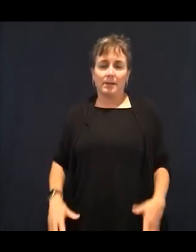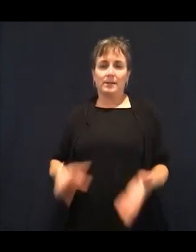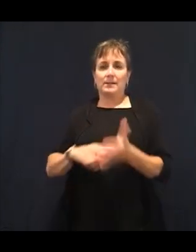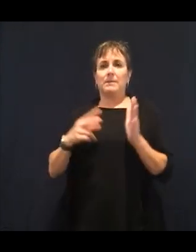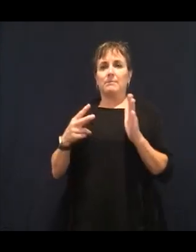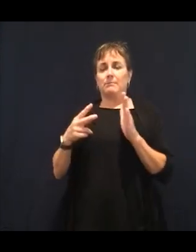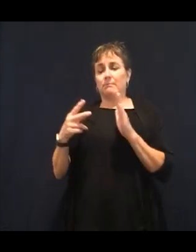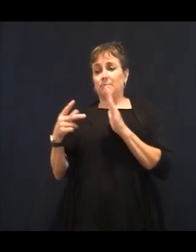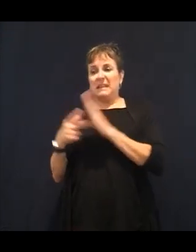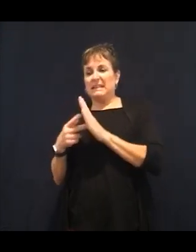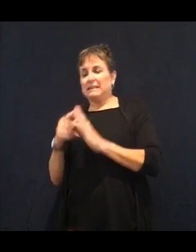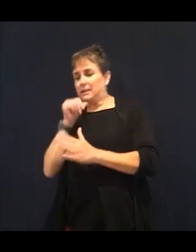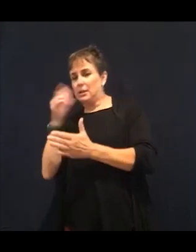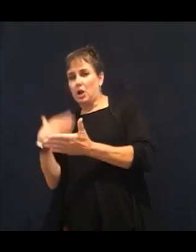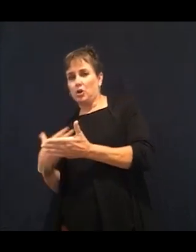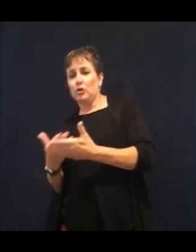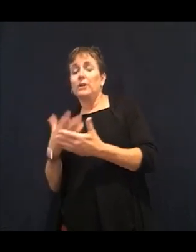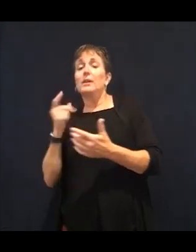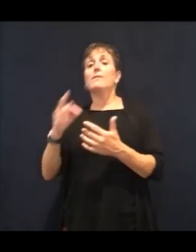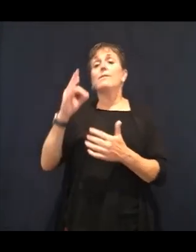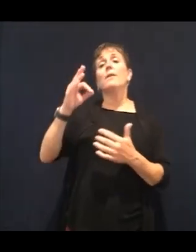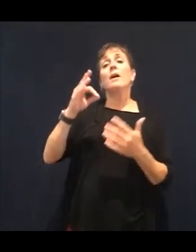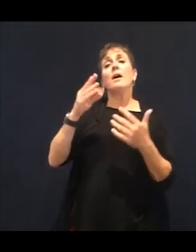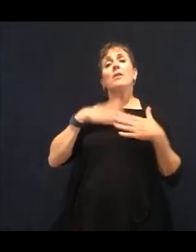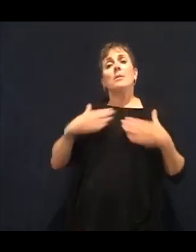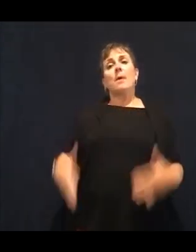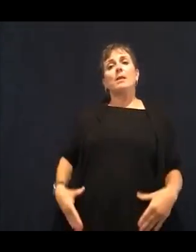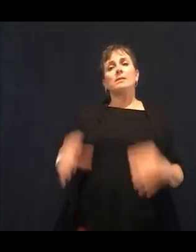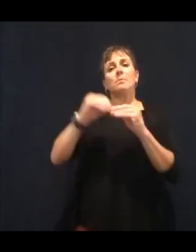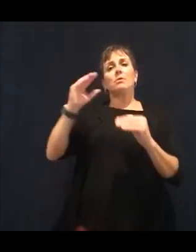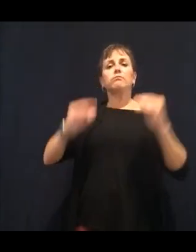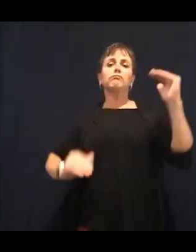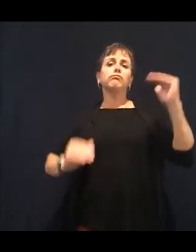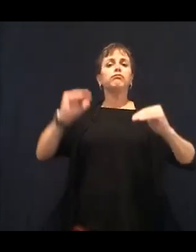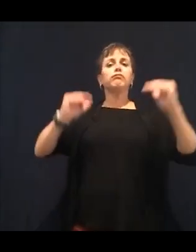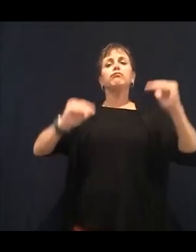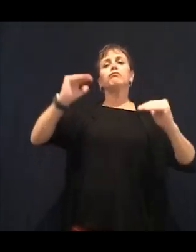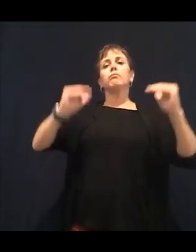that have pigmentation. So each one of them has